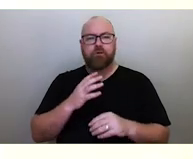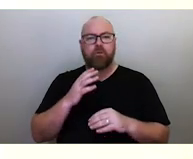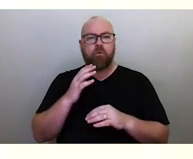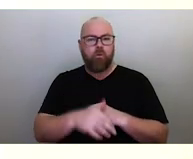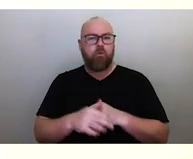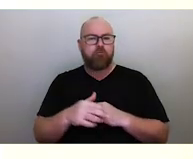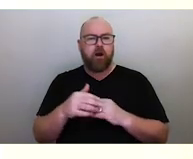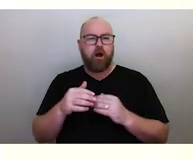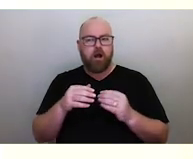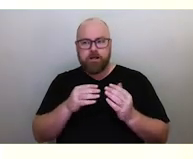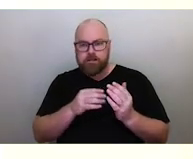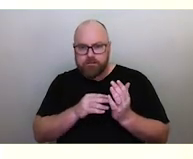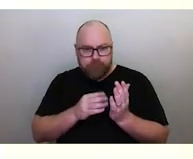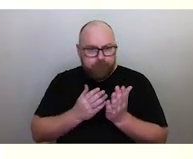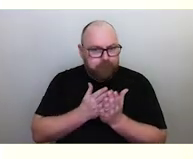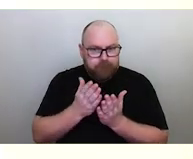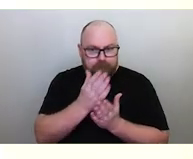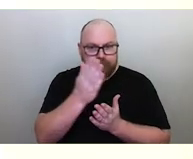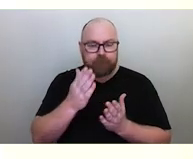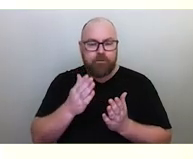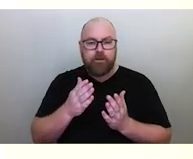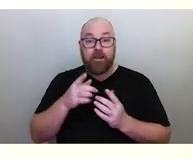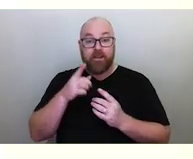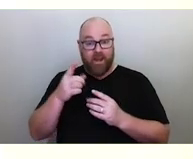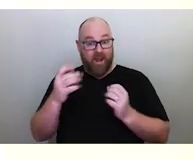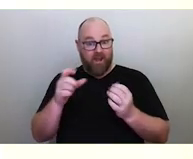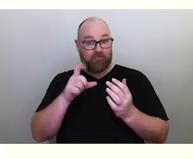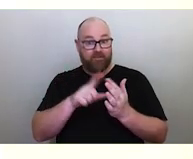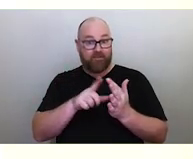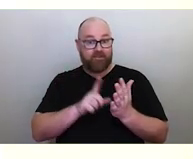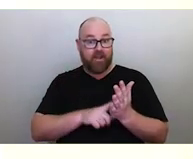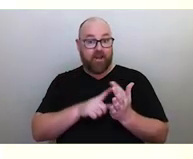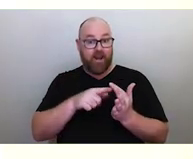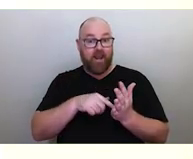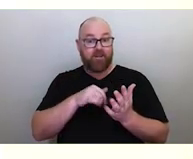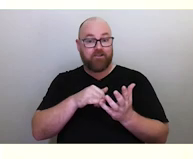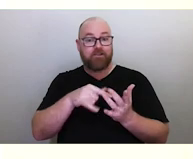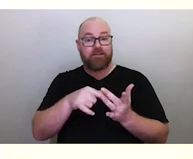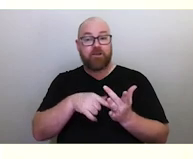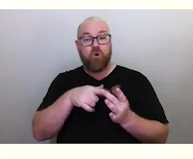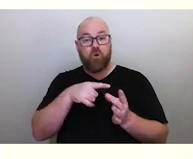that's represented in Celestial Star Maps. In this context, this is not